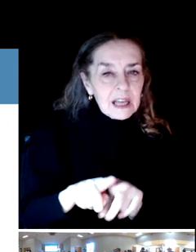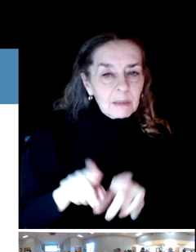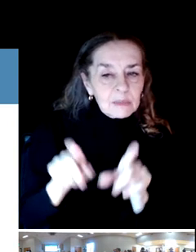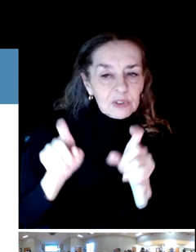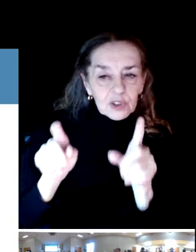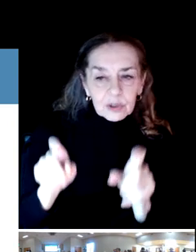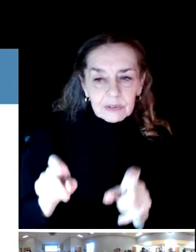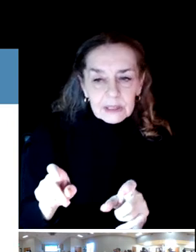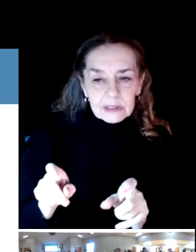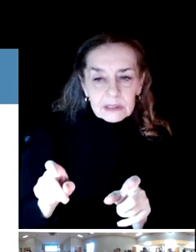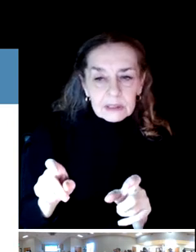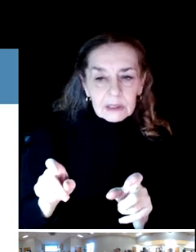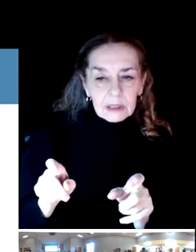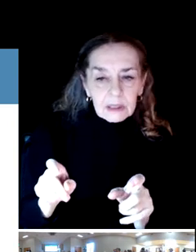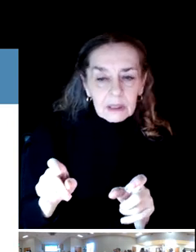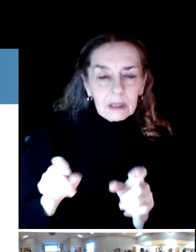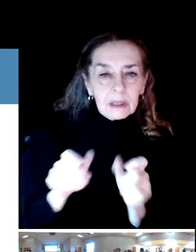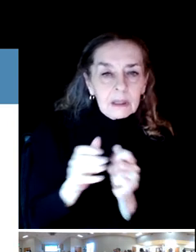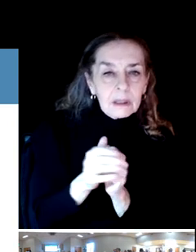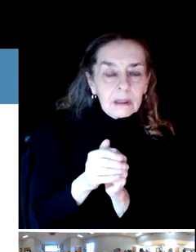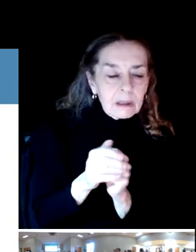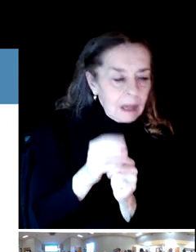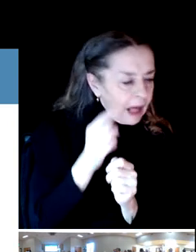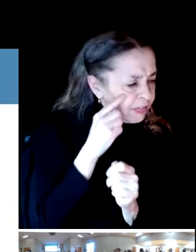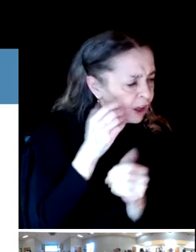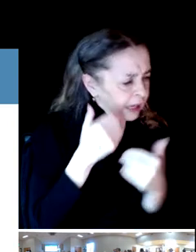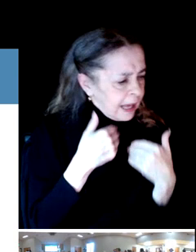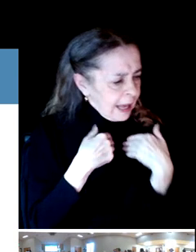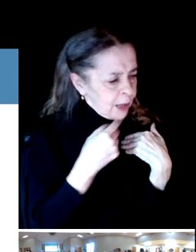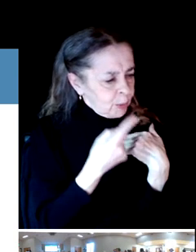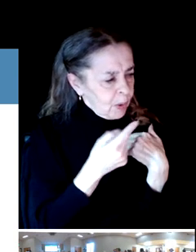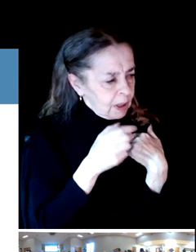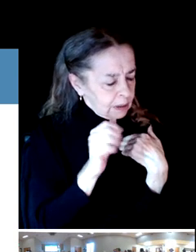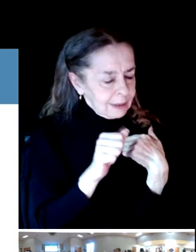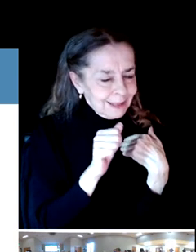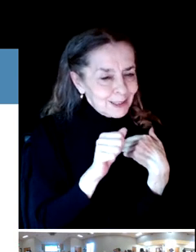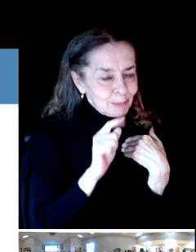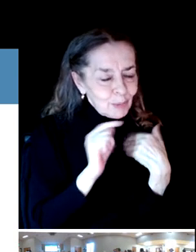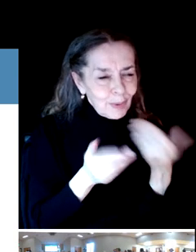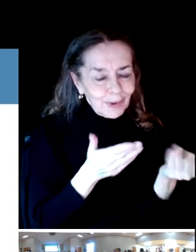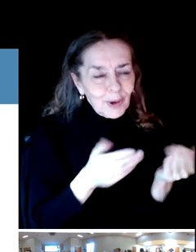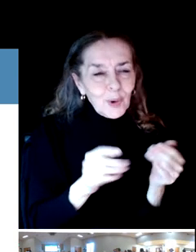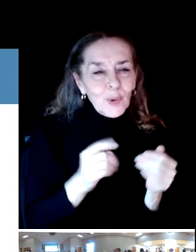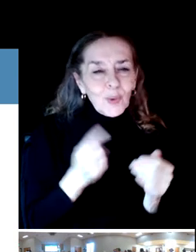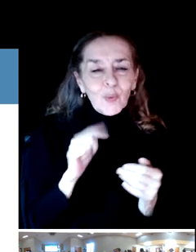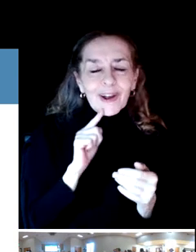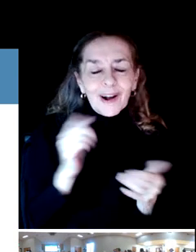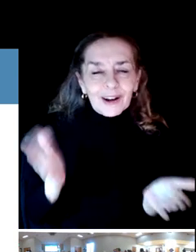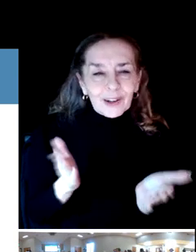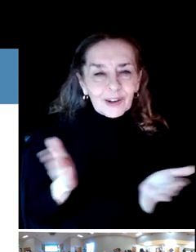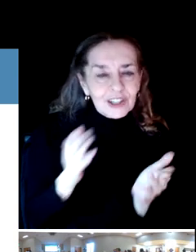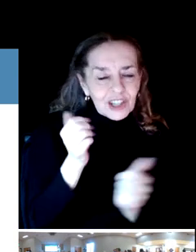the opportunity to complete that survey and will encourage everyone to do it. We will be marketing it.